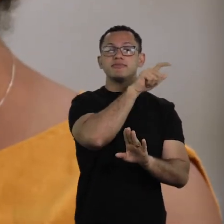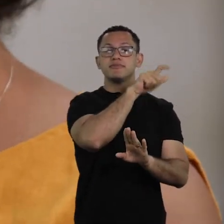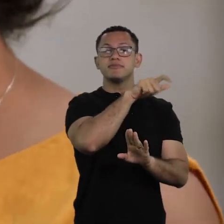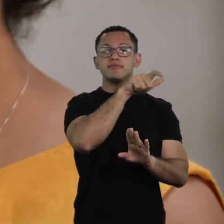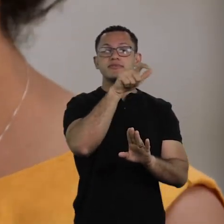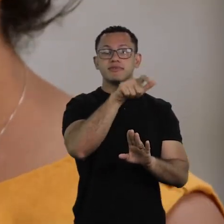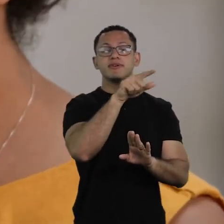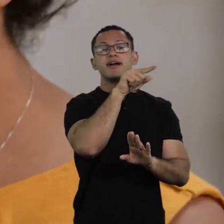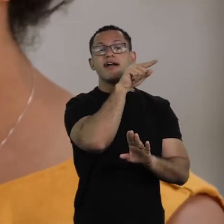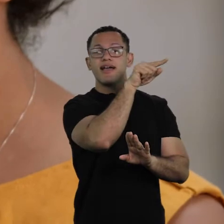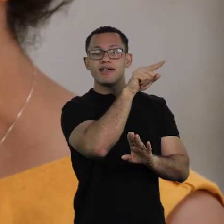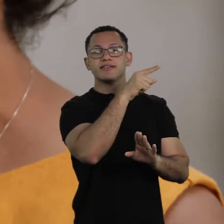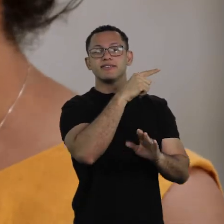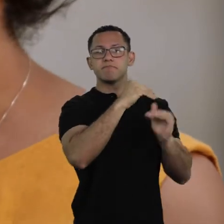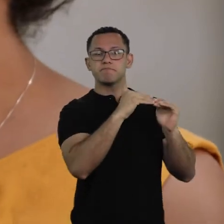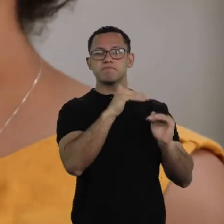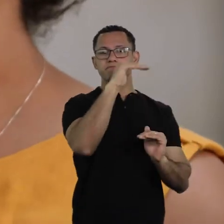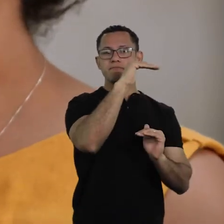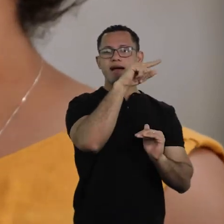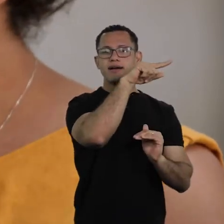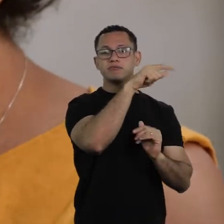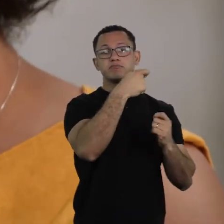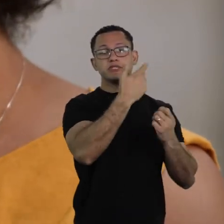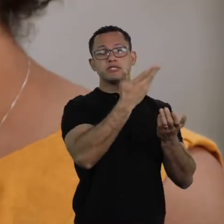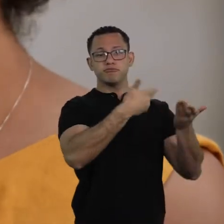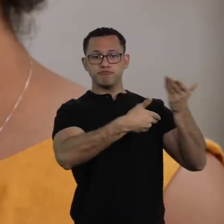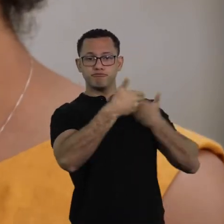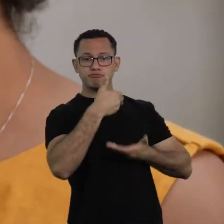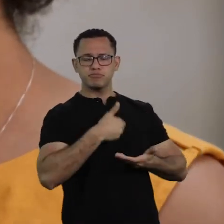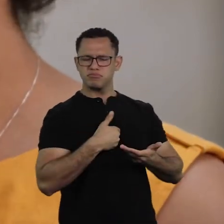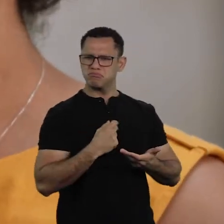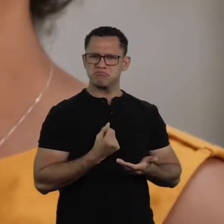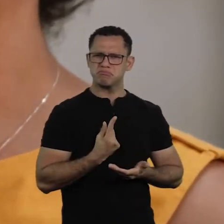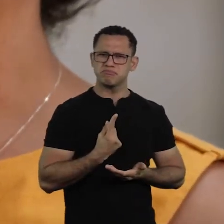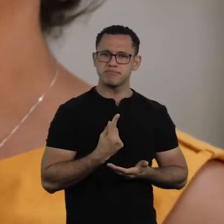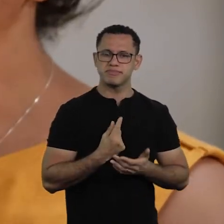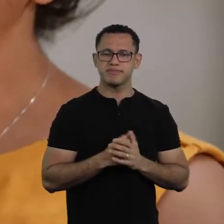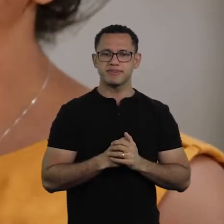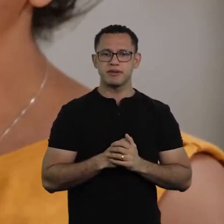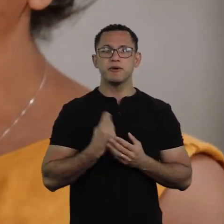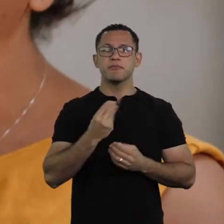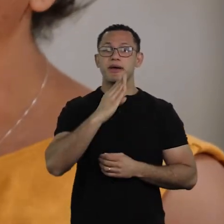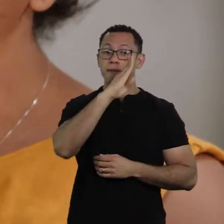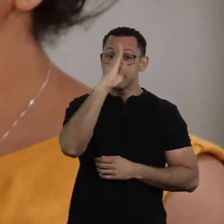need to serve me, because deep down, we are saying that black people, even today in Brazil,